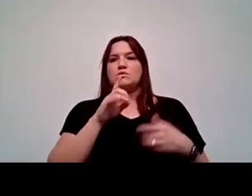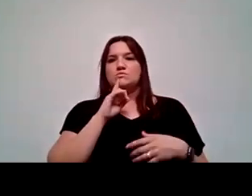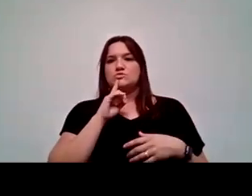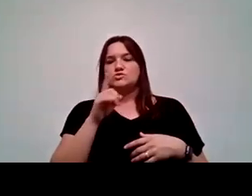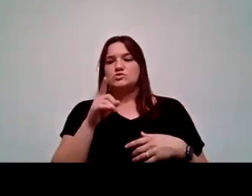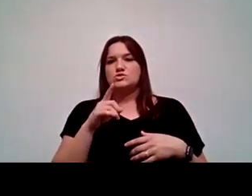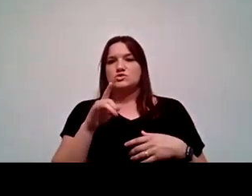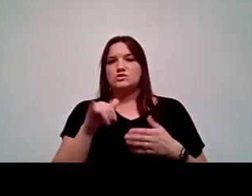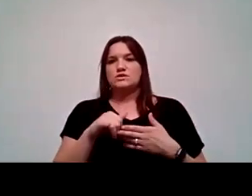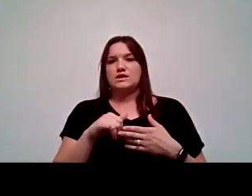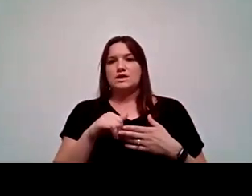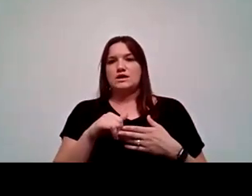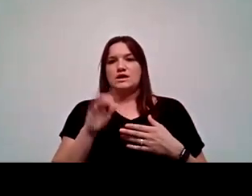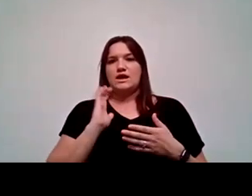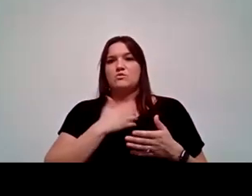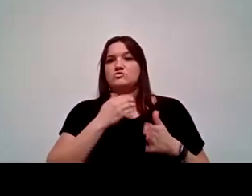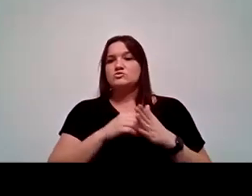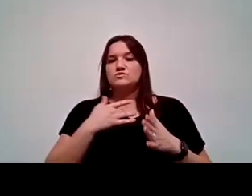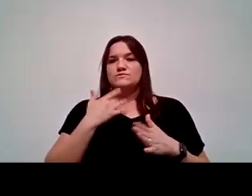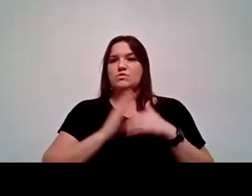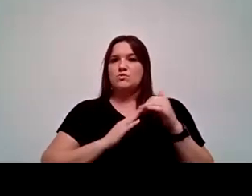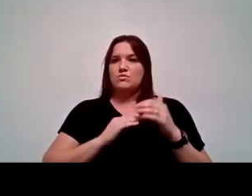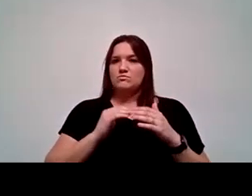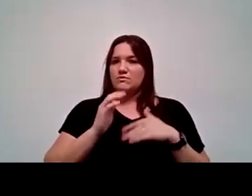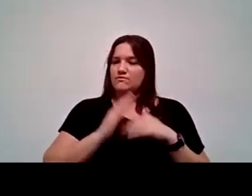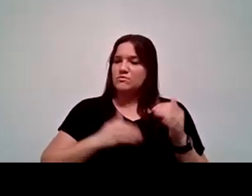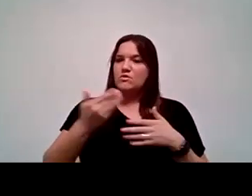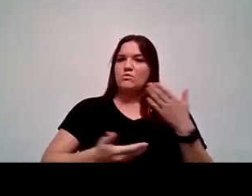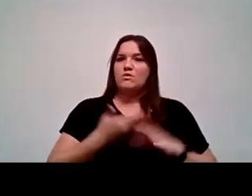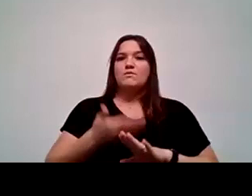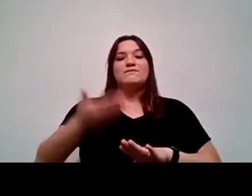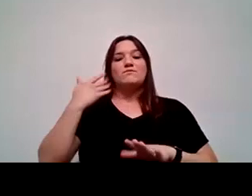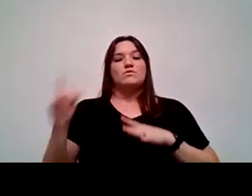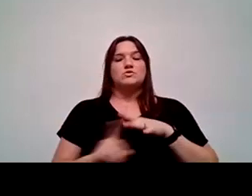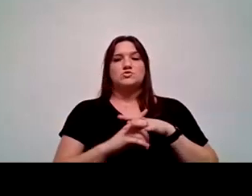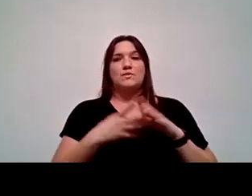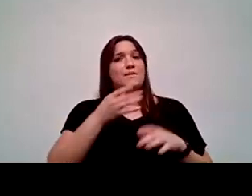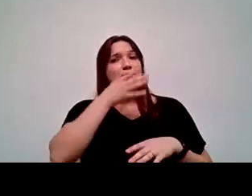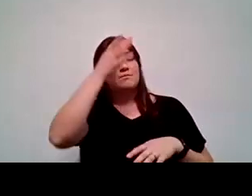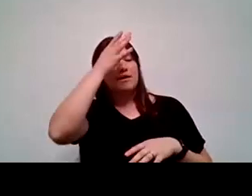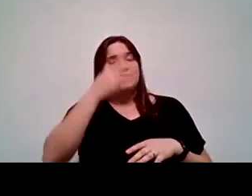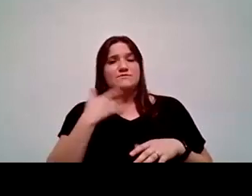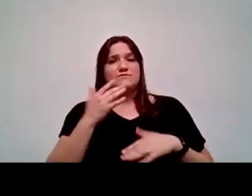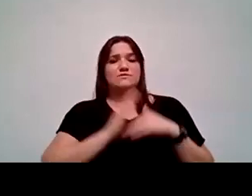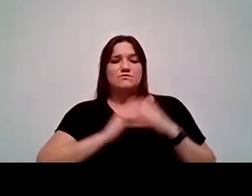that our students feel welcome even before they arrive and their parents feel welcome even before they arrive on our campus.